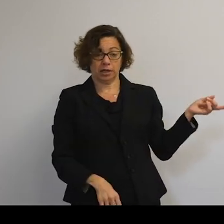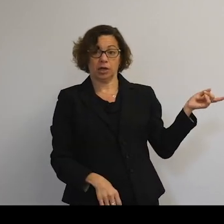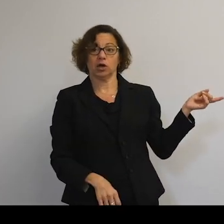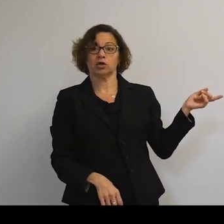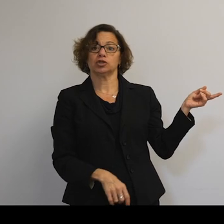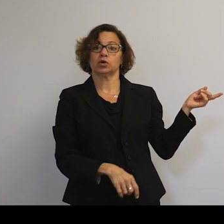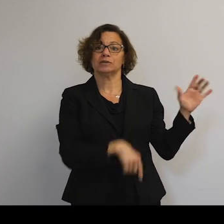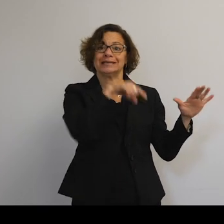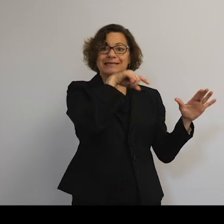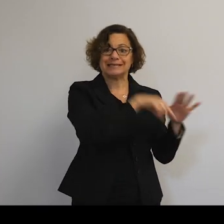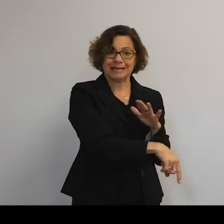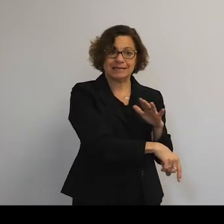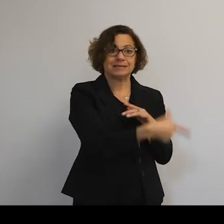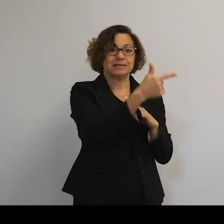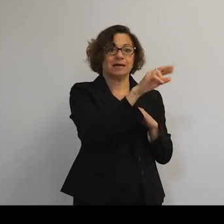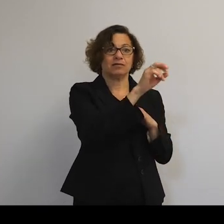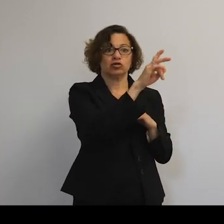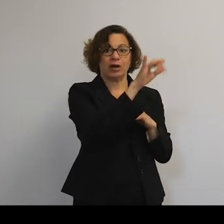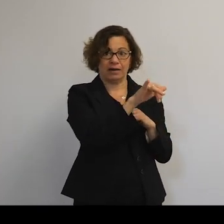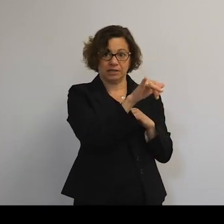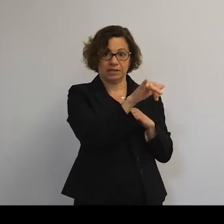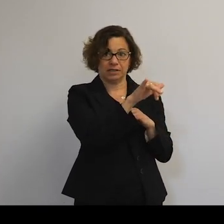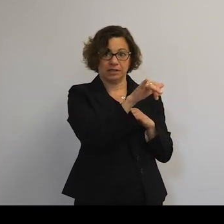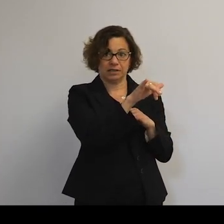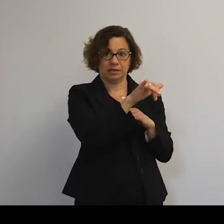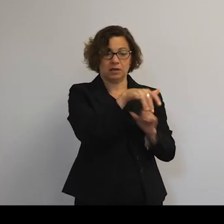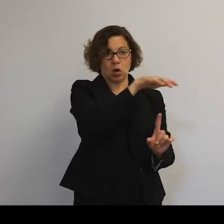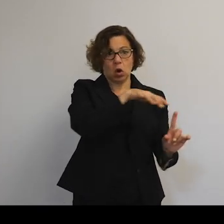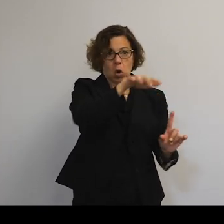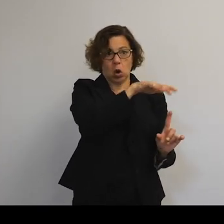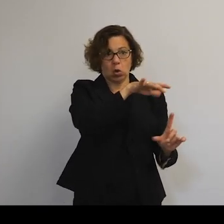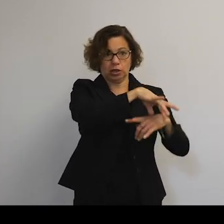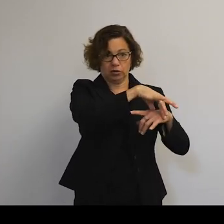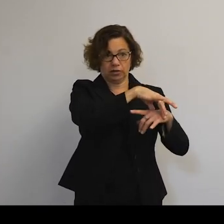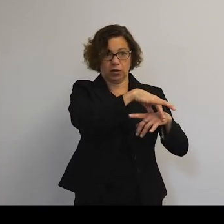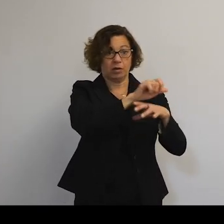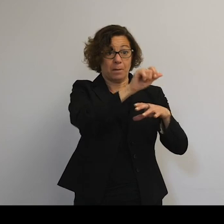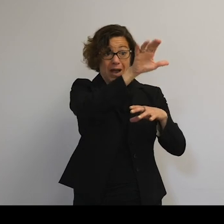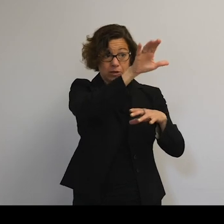of gravity locally over the Earth. And you can see mountain ranges.